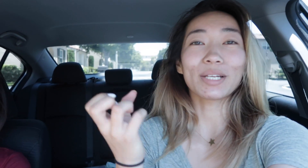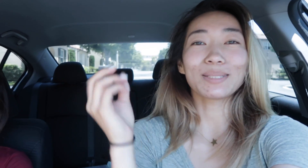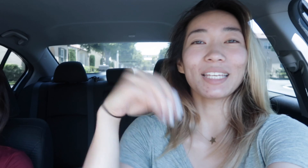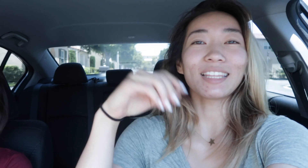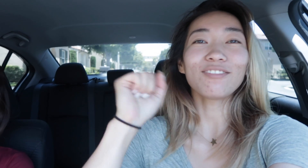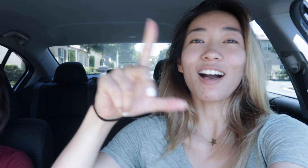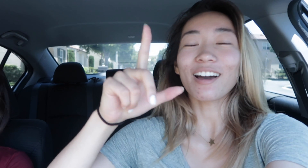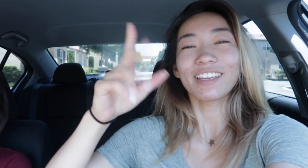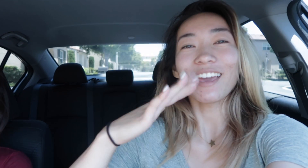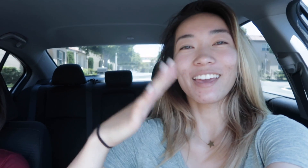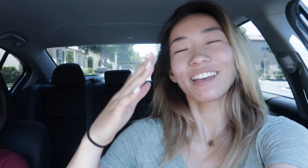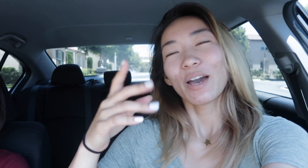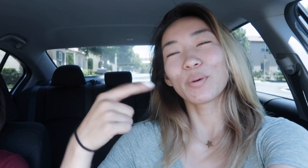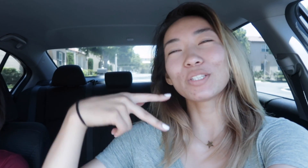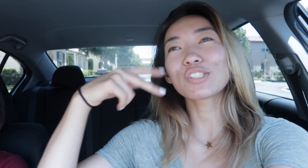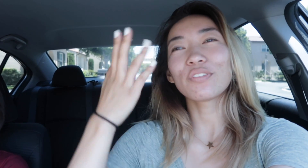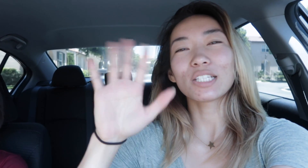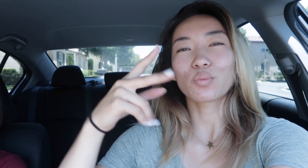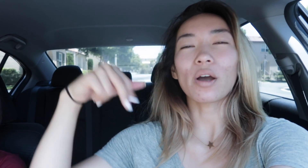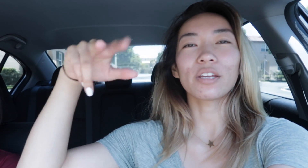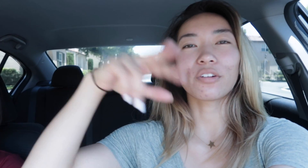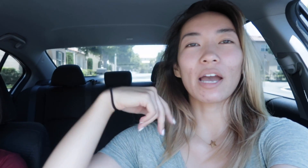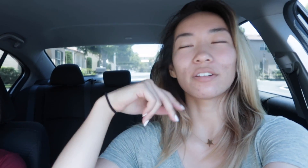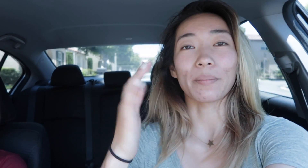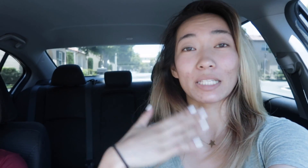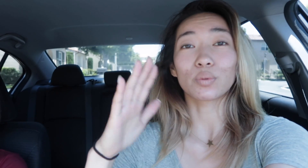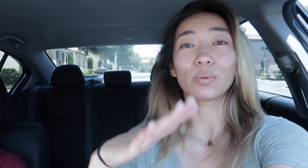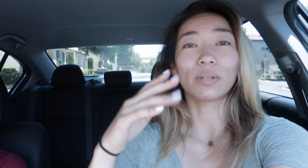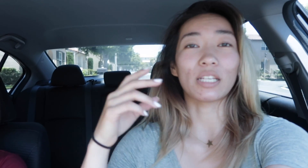wants to be in the vlog. yay. but we just finished walking around my school and I